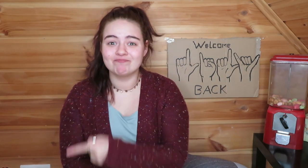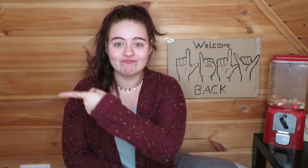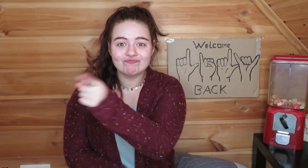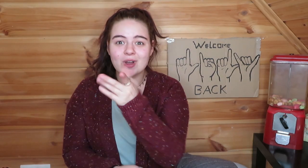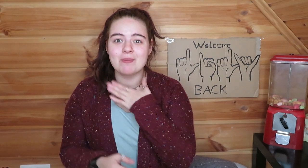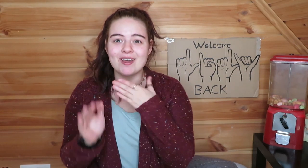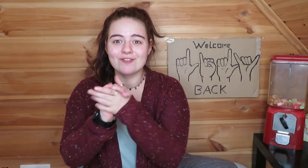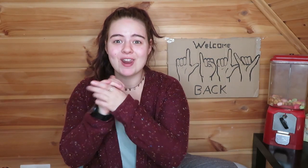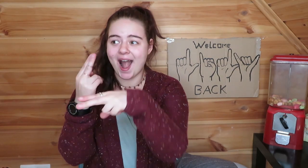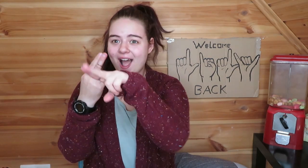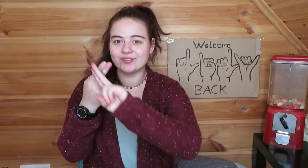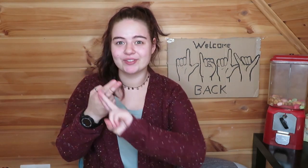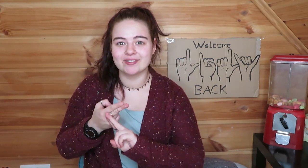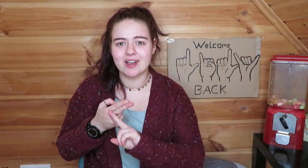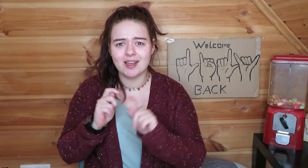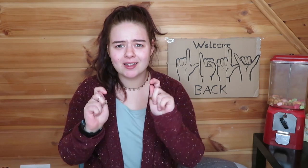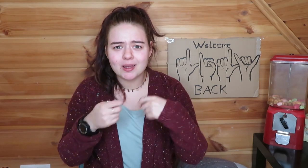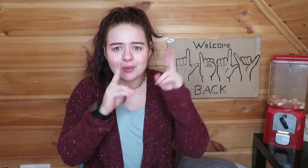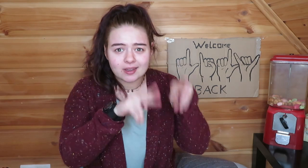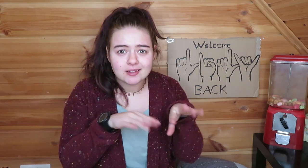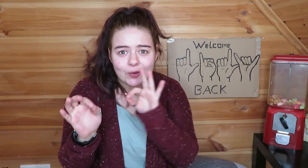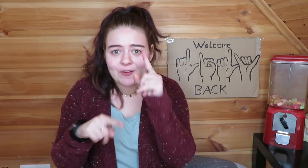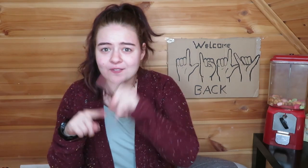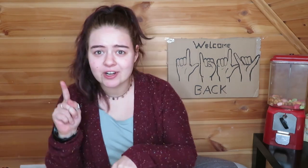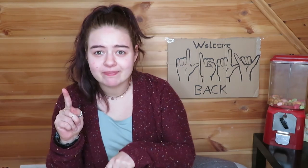My friends will answer. But is there a right or wrong answer?!